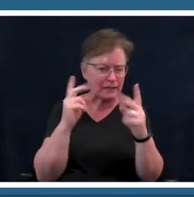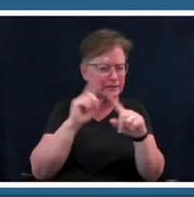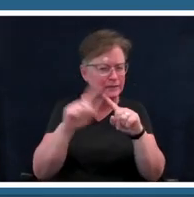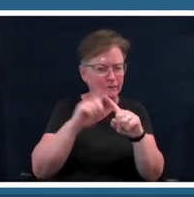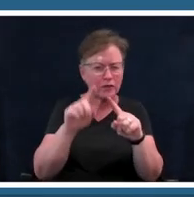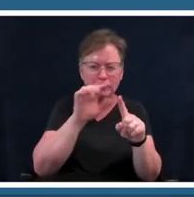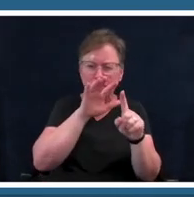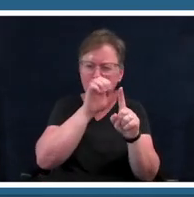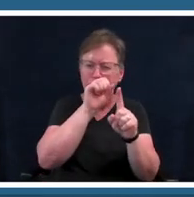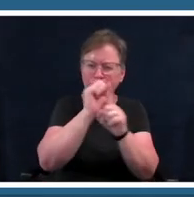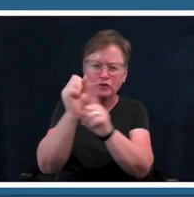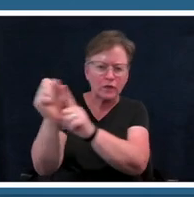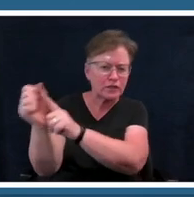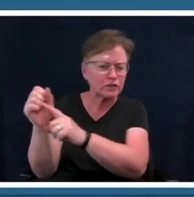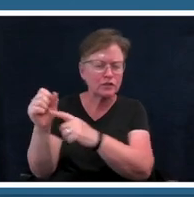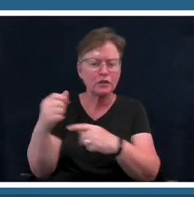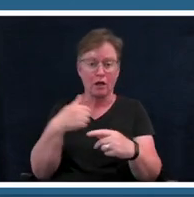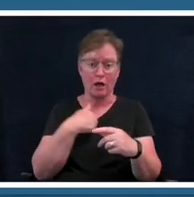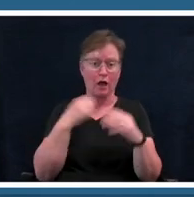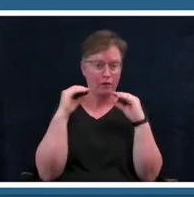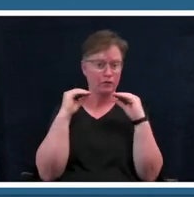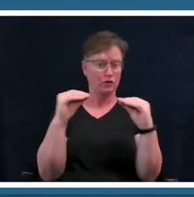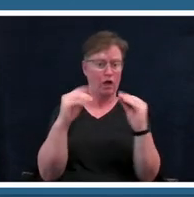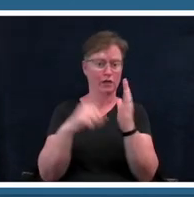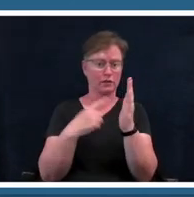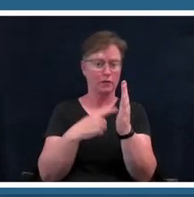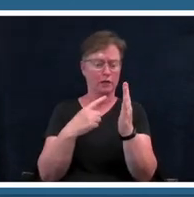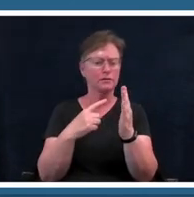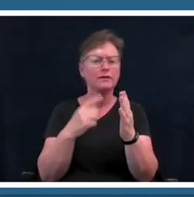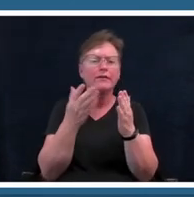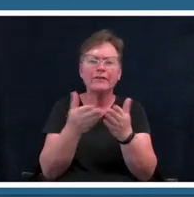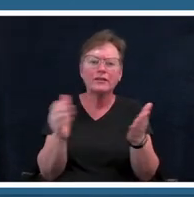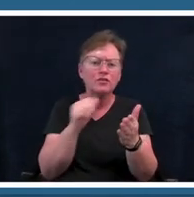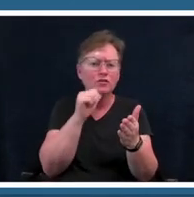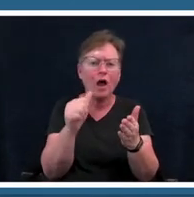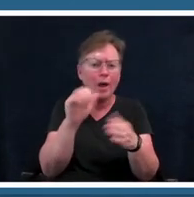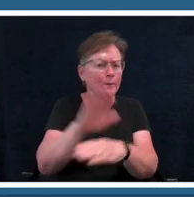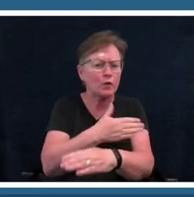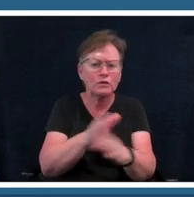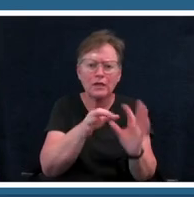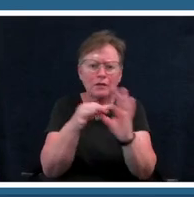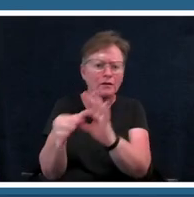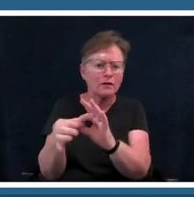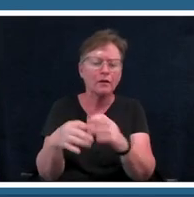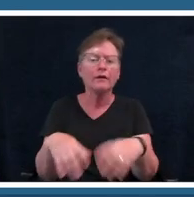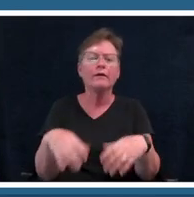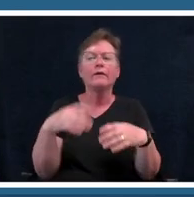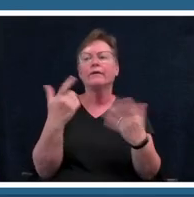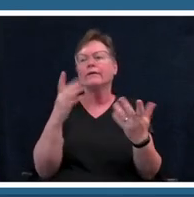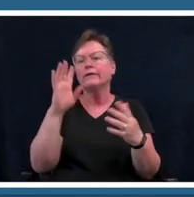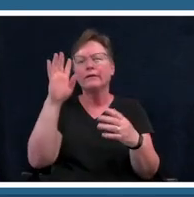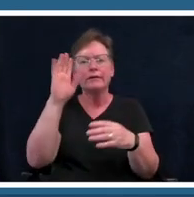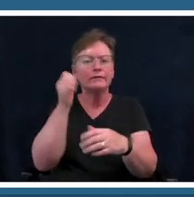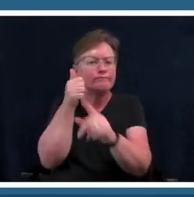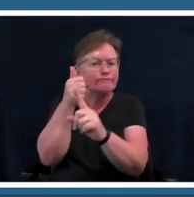that aren't music i've taught entrepreneurship i've taught um